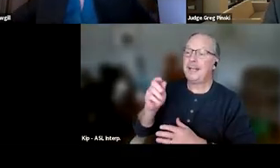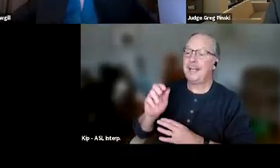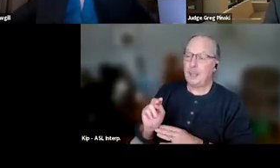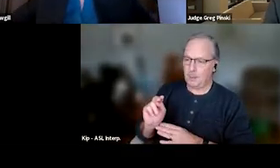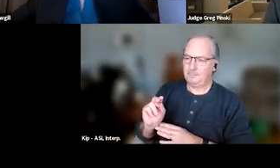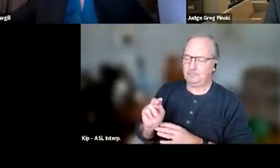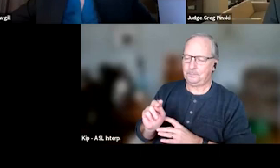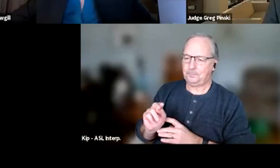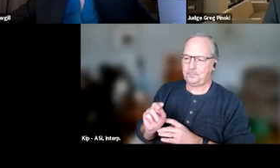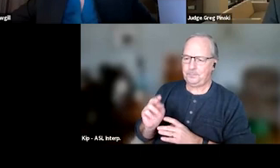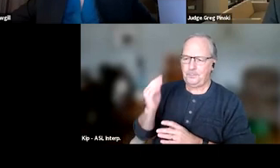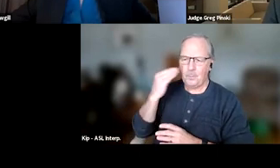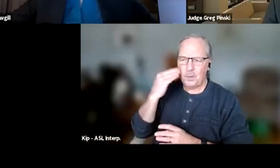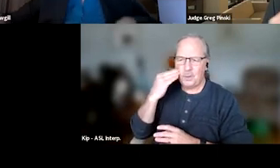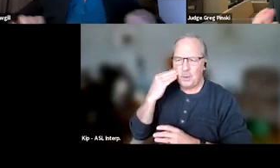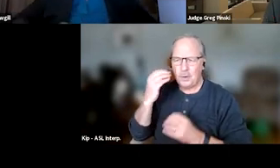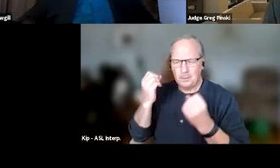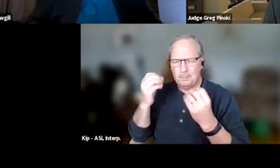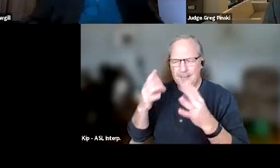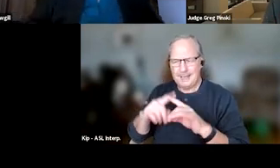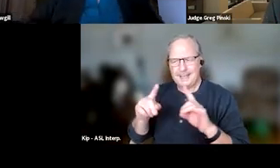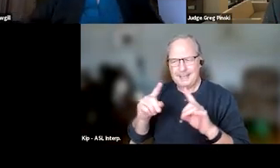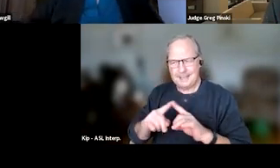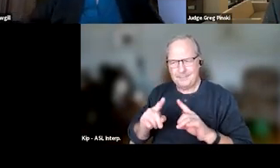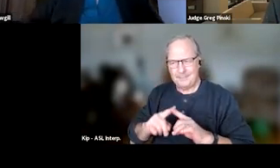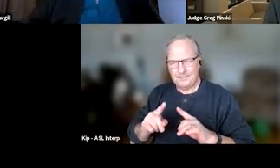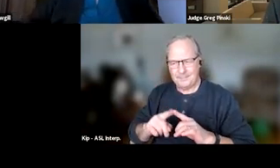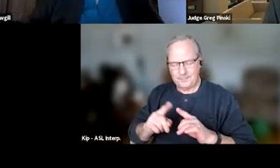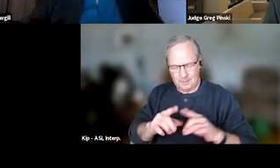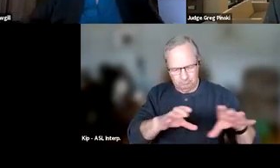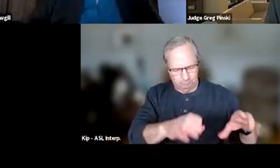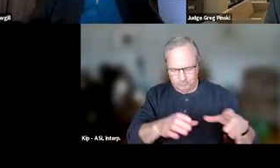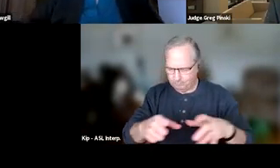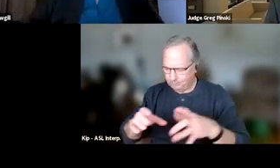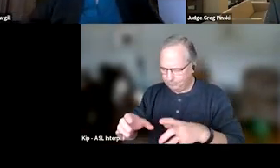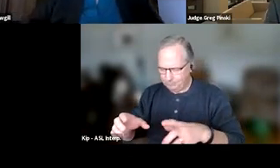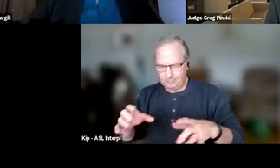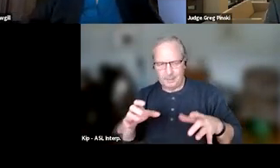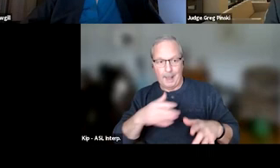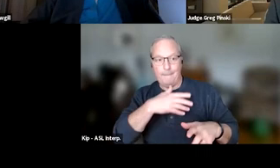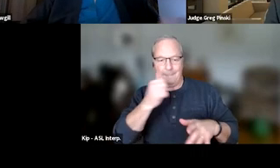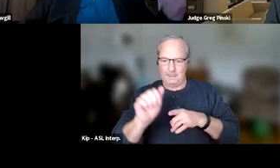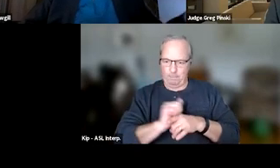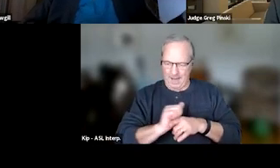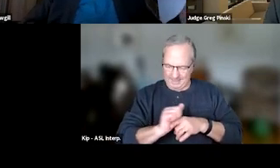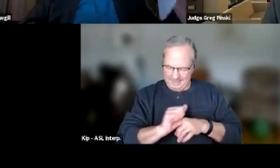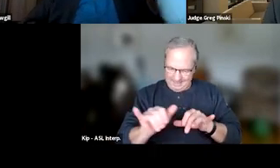You know, there's a number of different components that comprise the Best Practice Standard 4